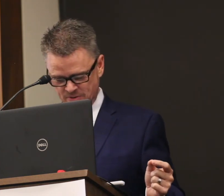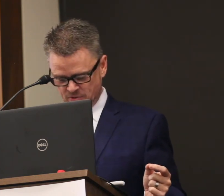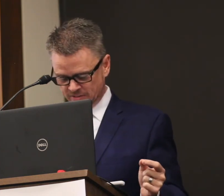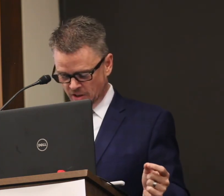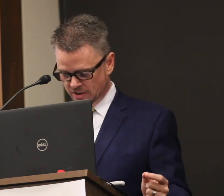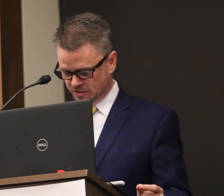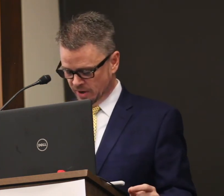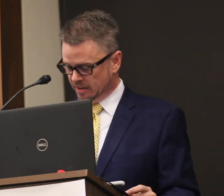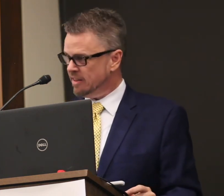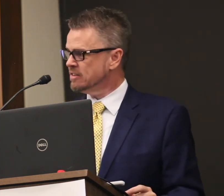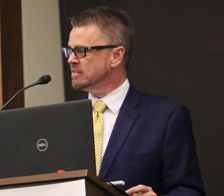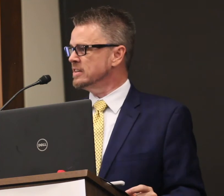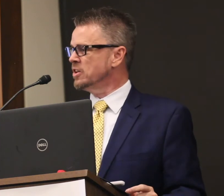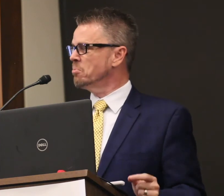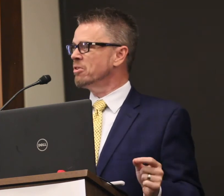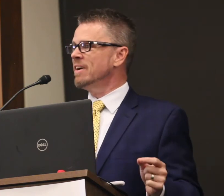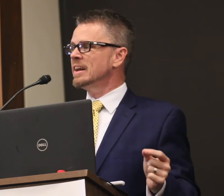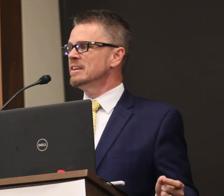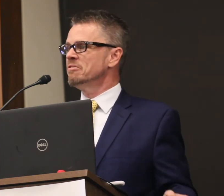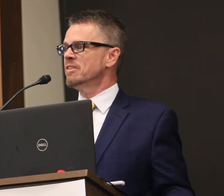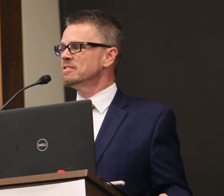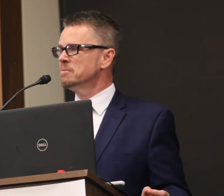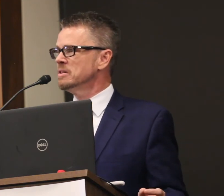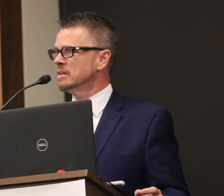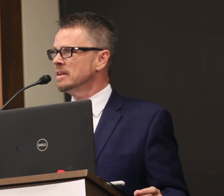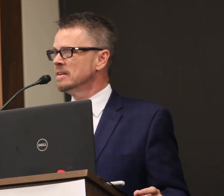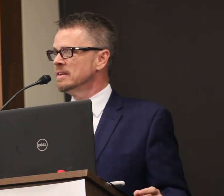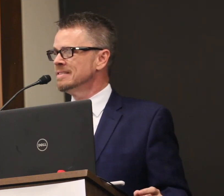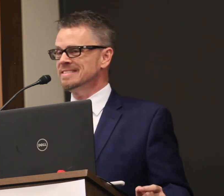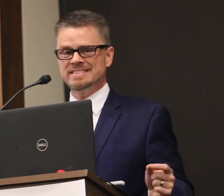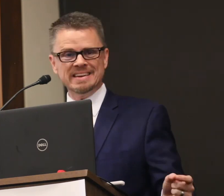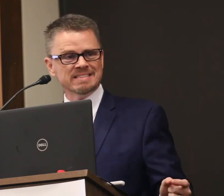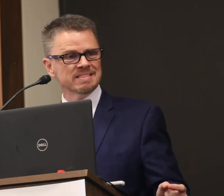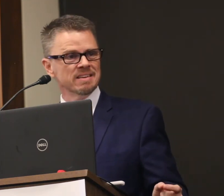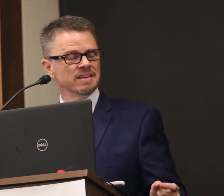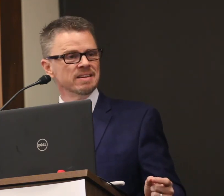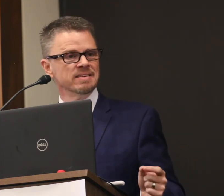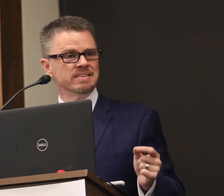We have to address laws and regulations that don't provide enough flexibility to states,